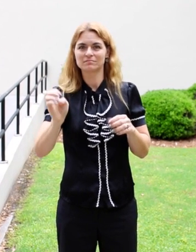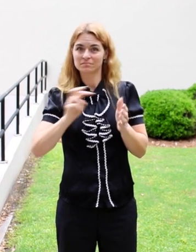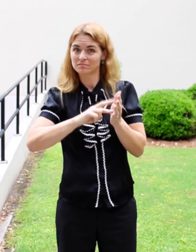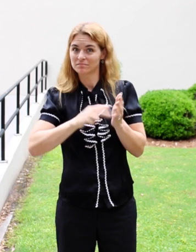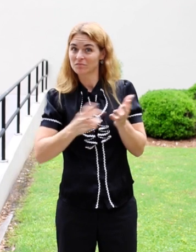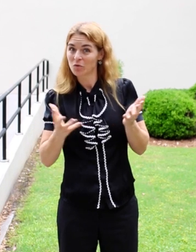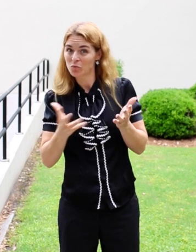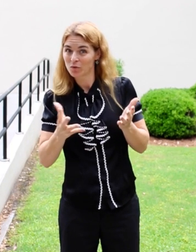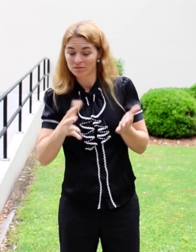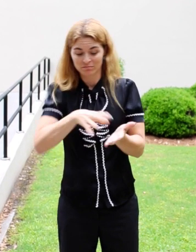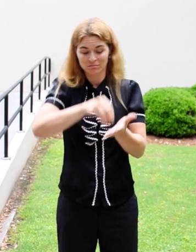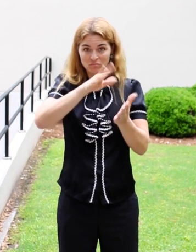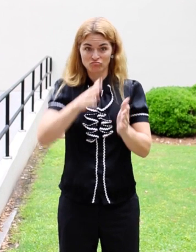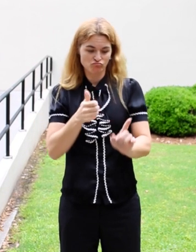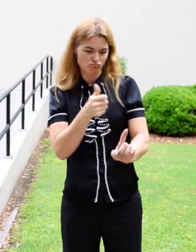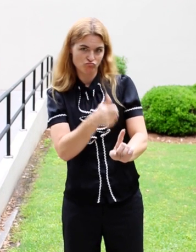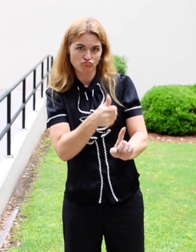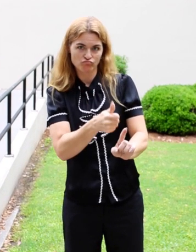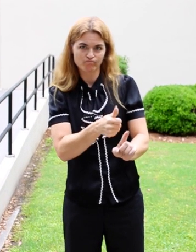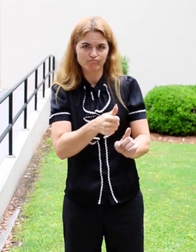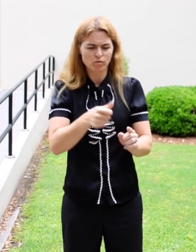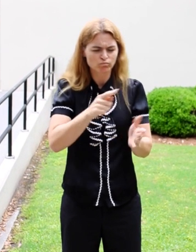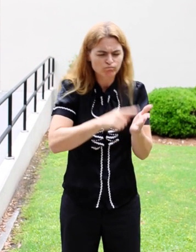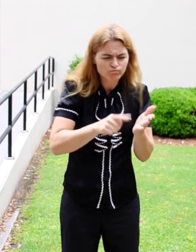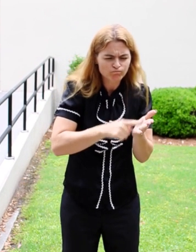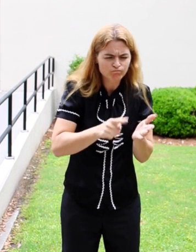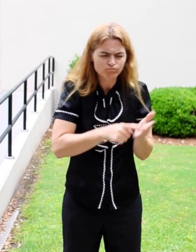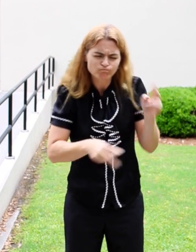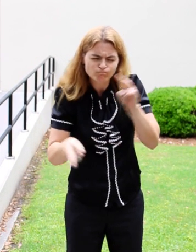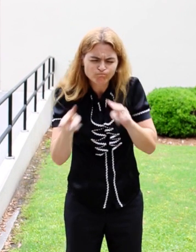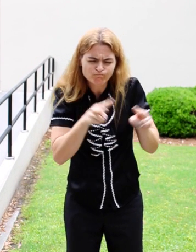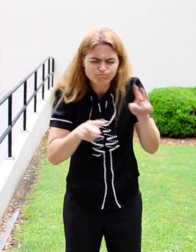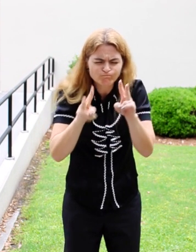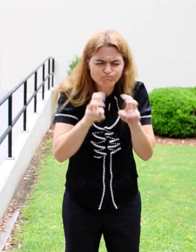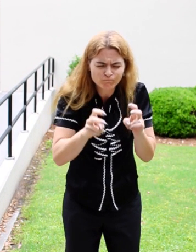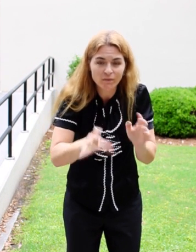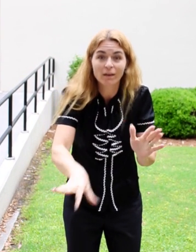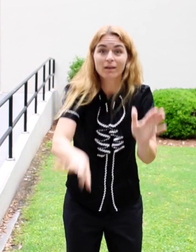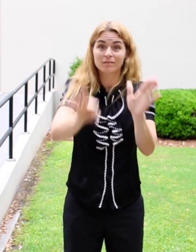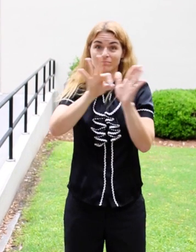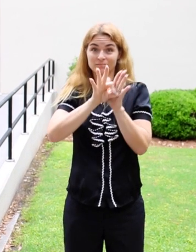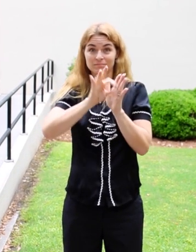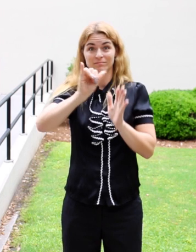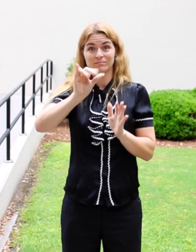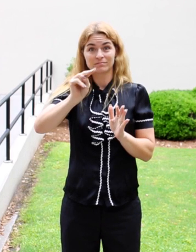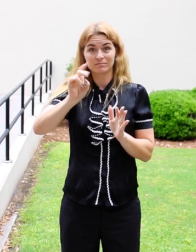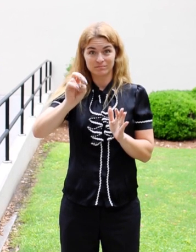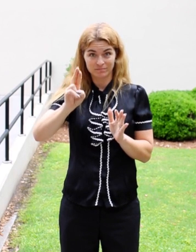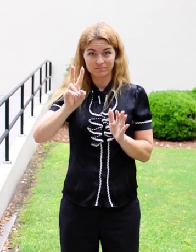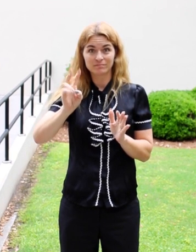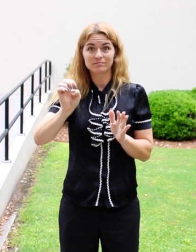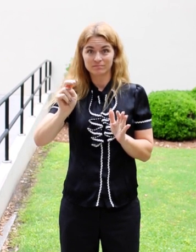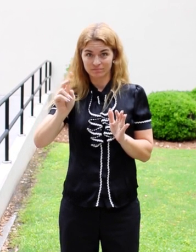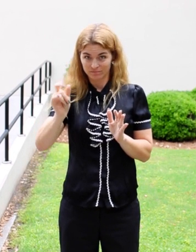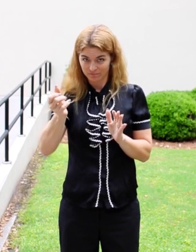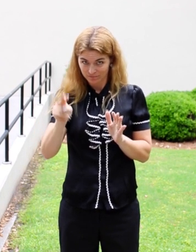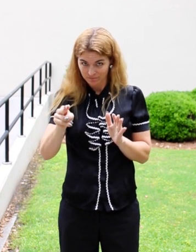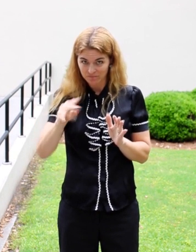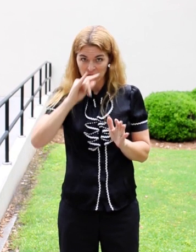A Capstone is where you would work with a specific student, and choose an intervention strategy for them based on what you observe.